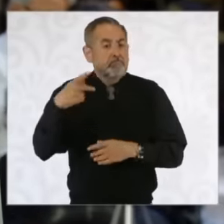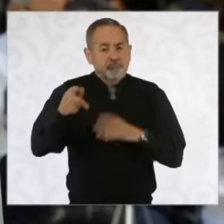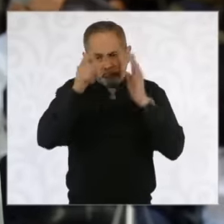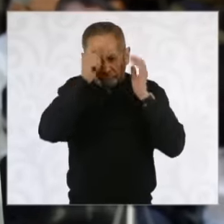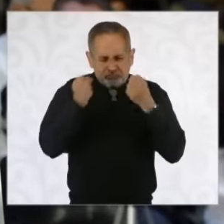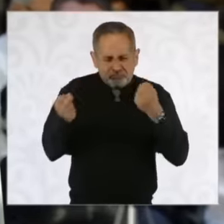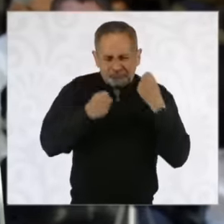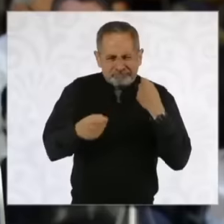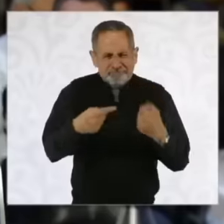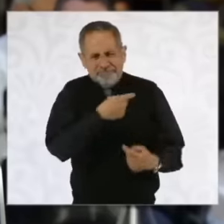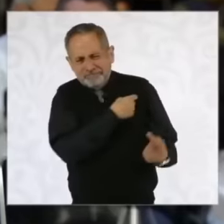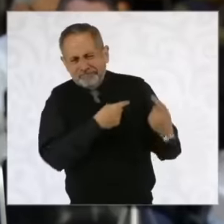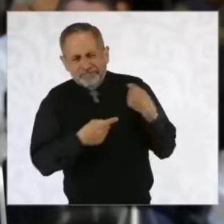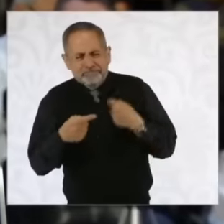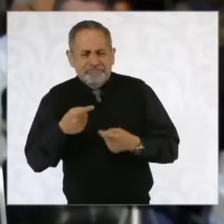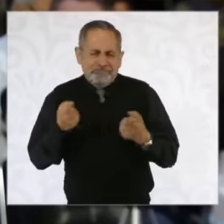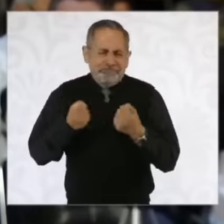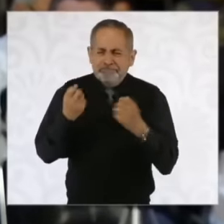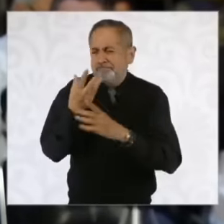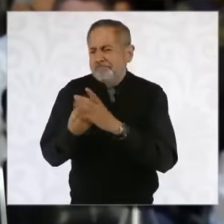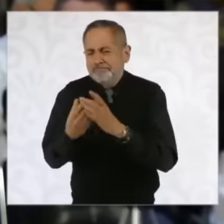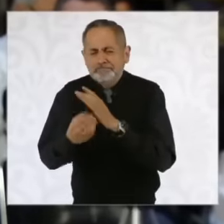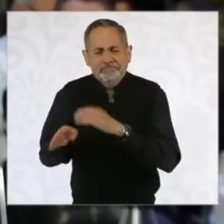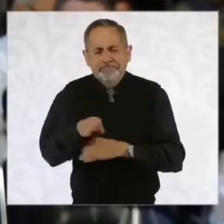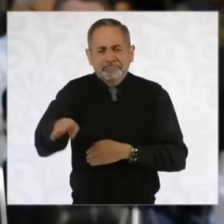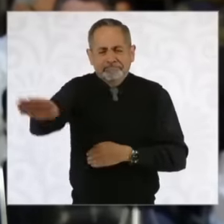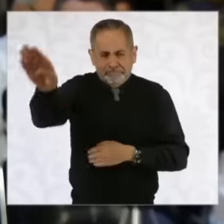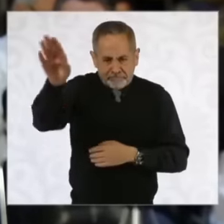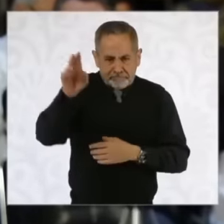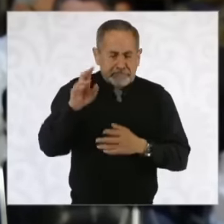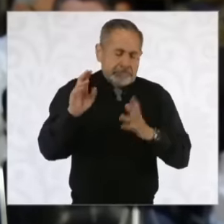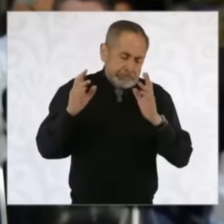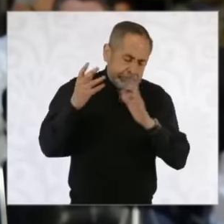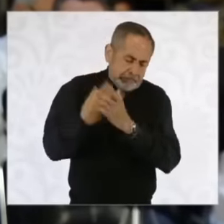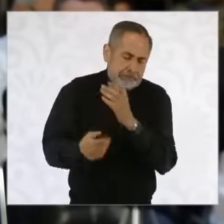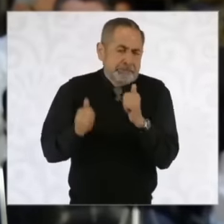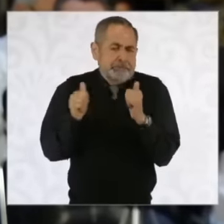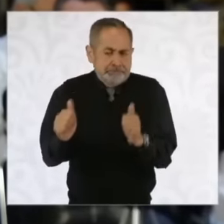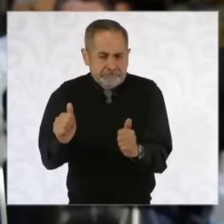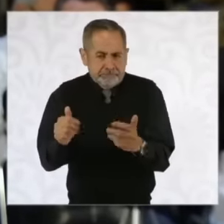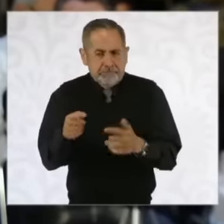hit by a bullet and we would like to know what your opinion is and if you condemn